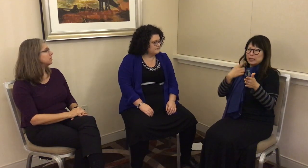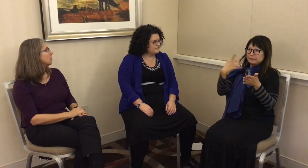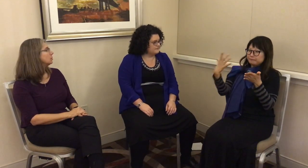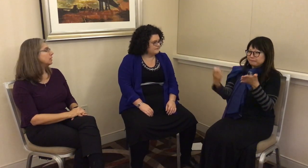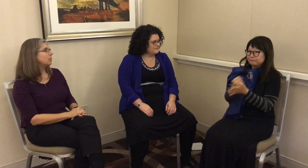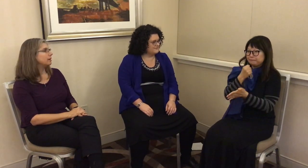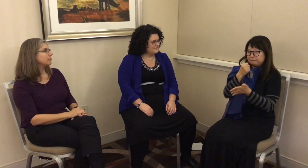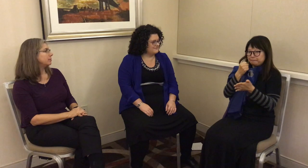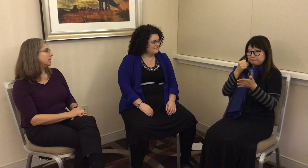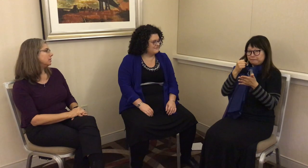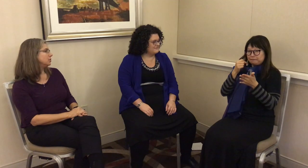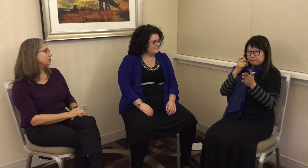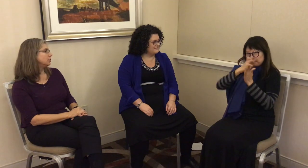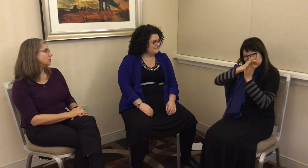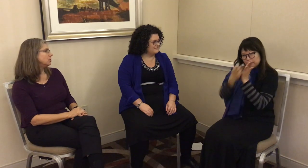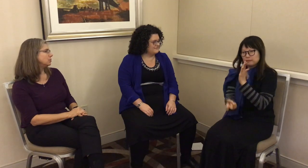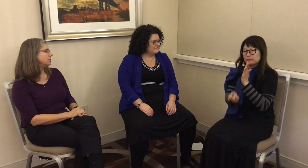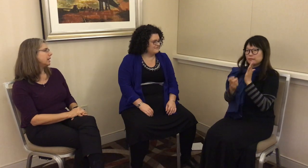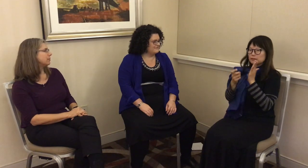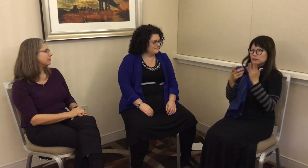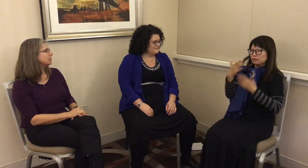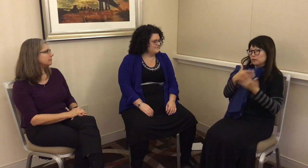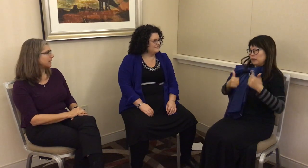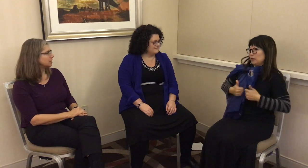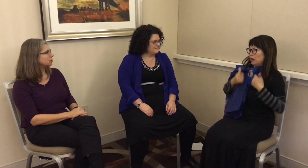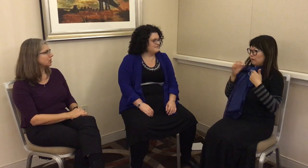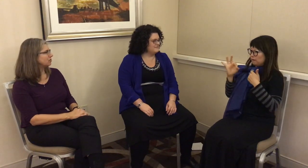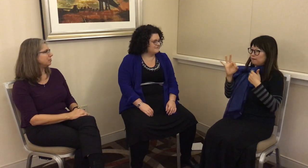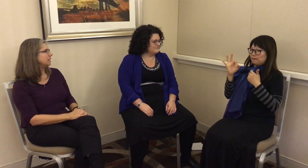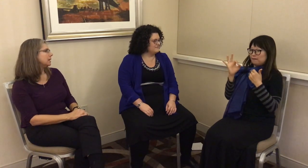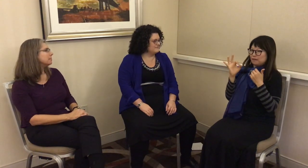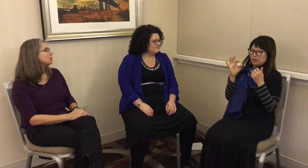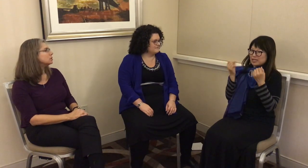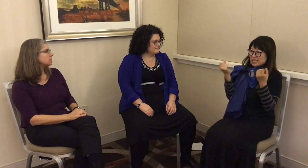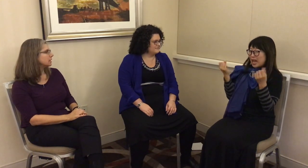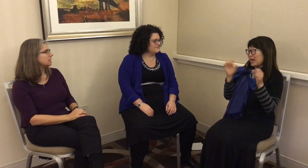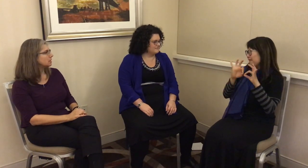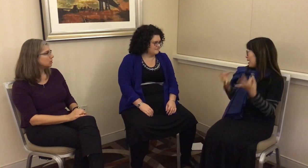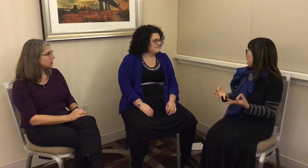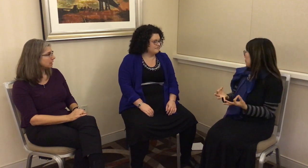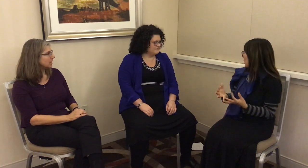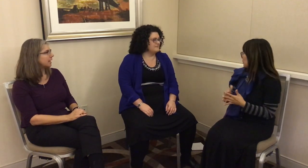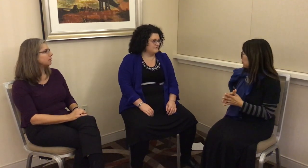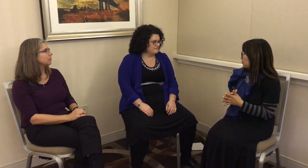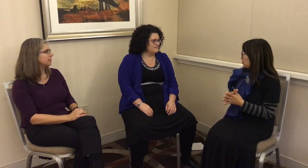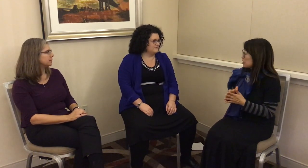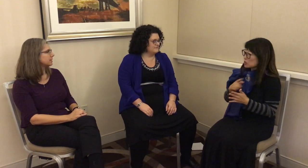the only way for me to take full advantage of being immersed in the community and within